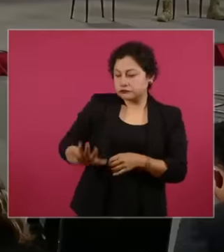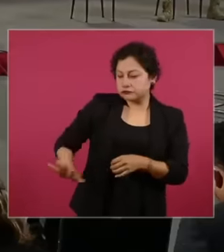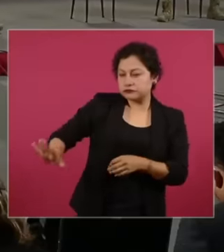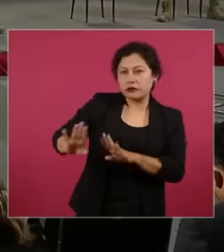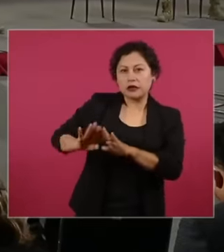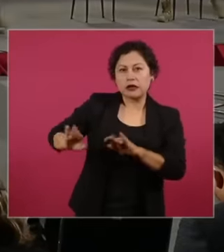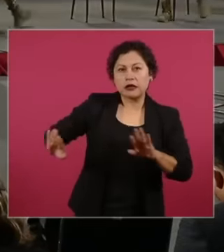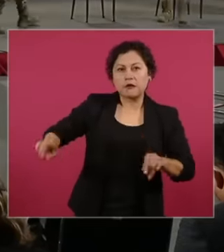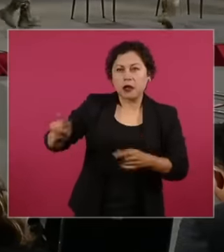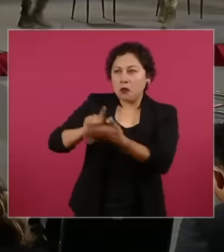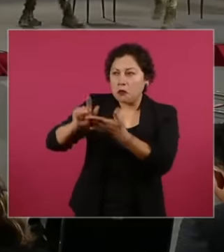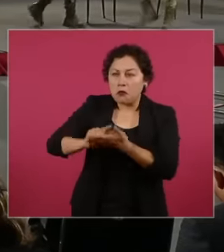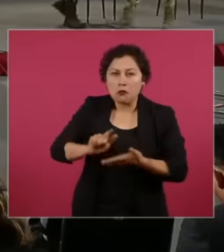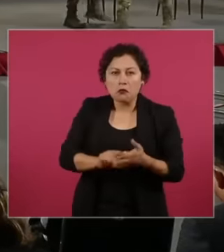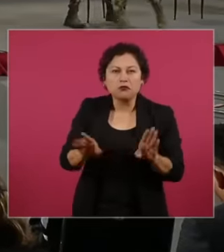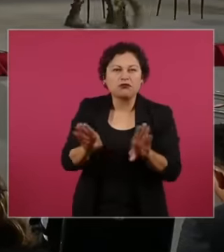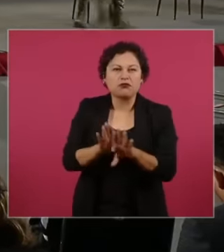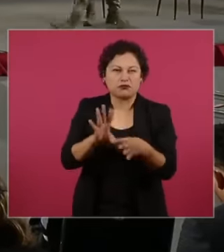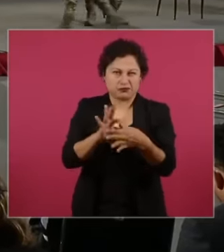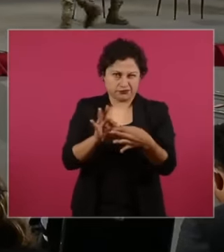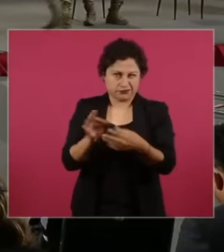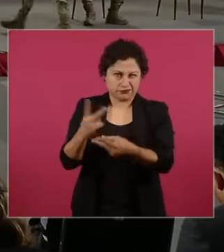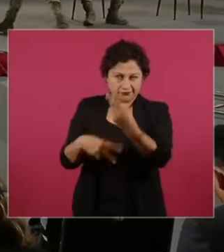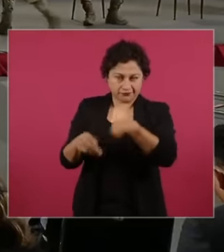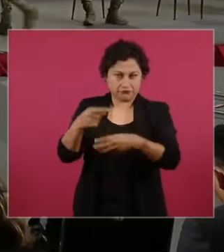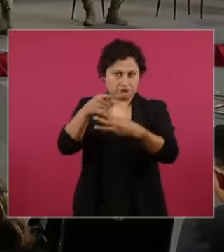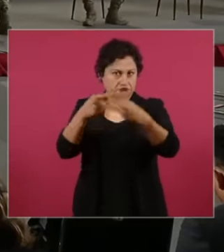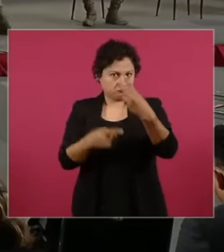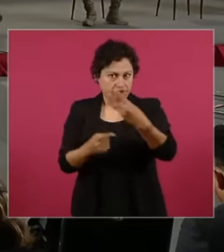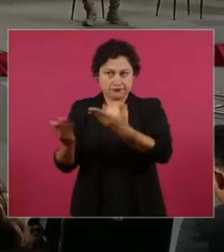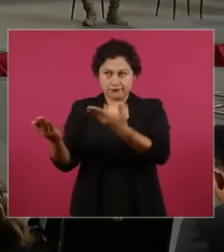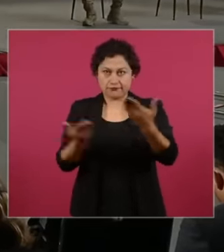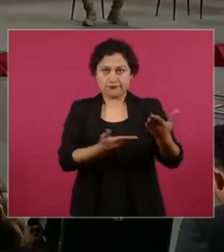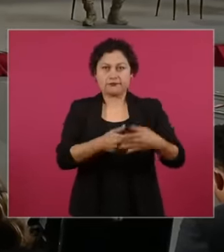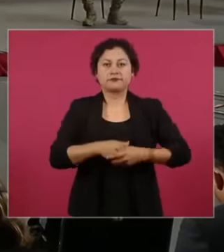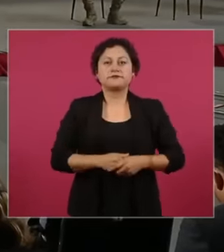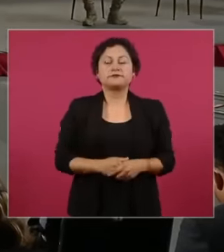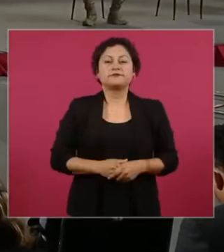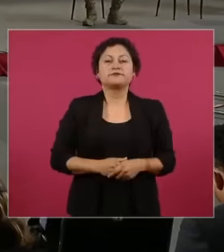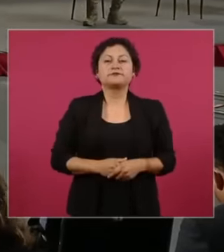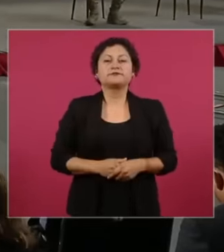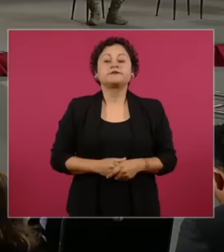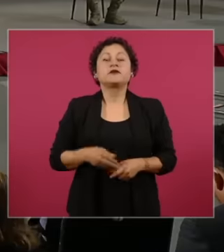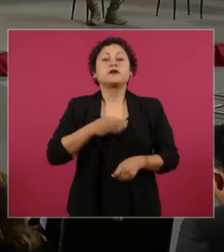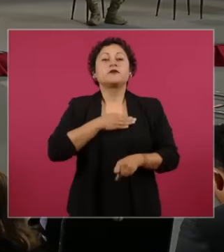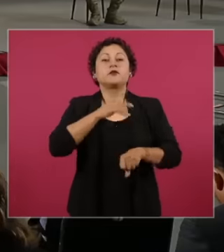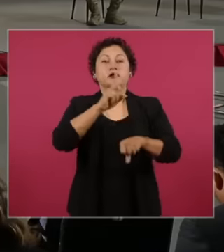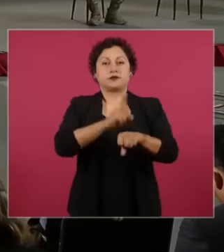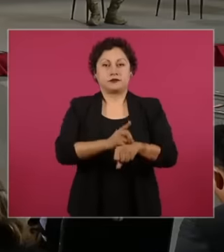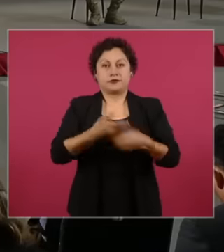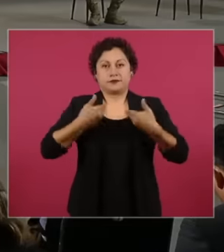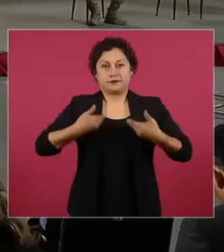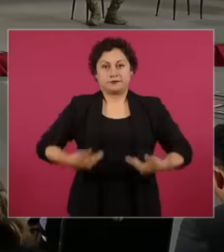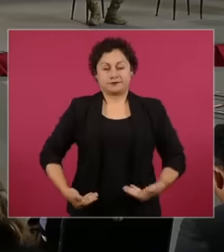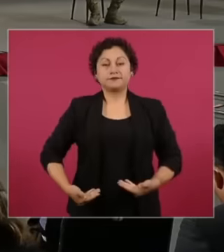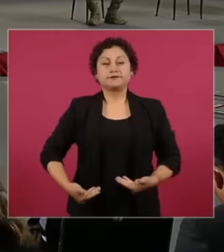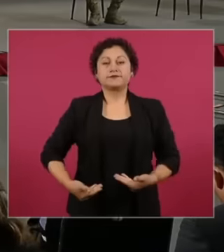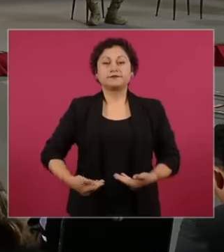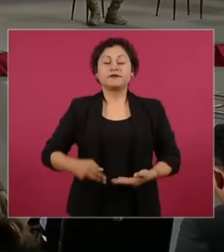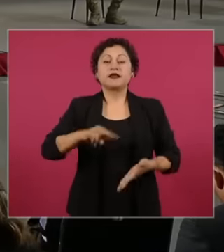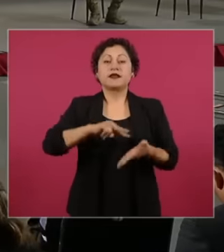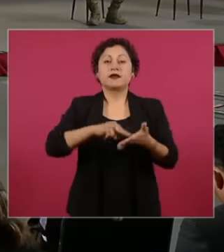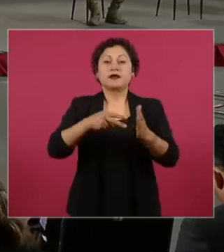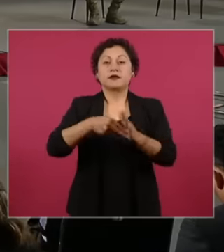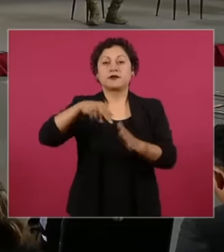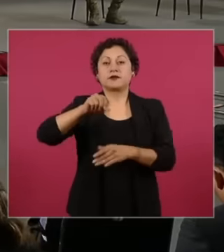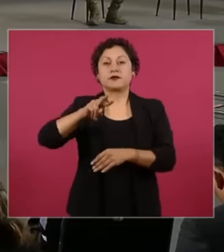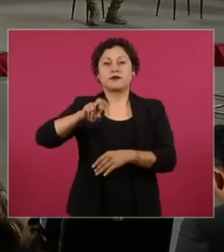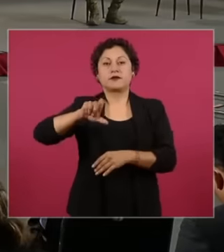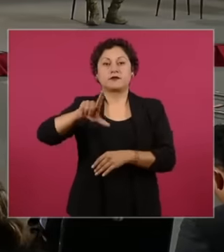Good morning I introduce myself I am the vice admiral naval engineer Ricardo rael car Navarro